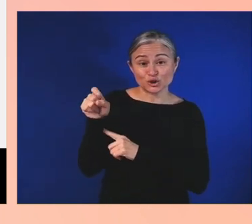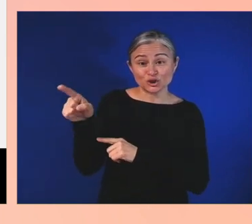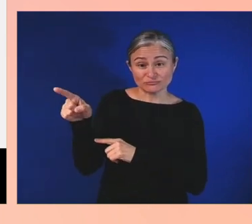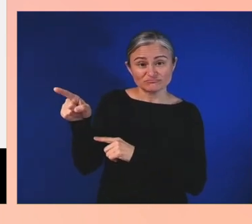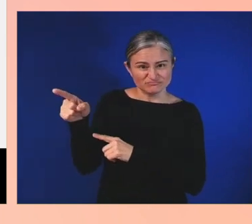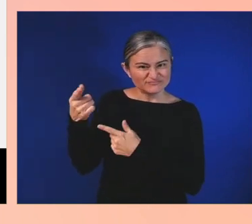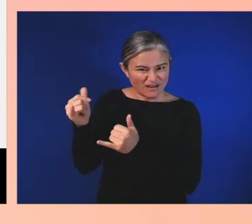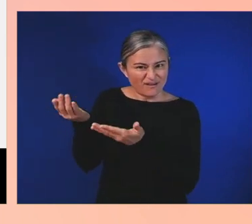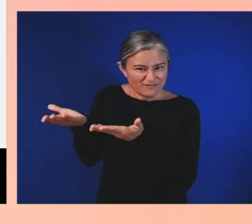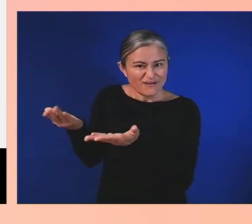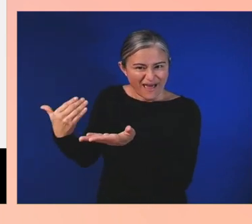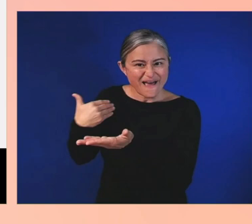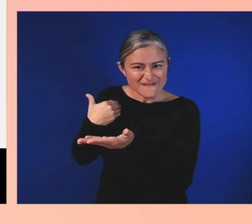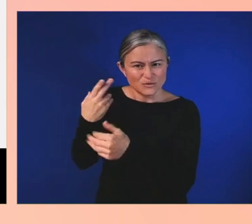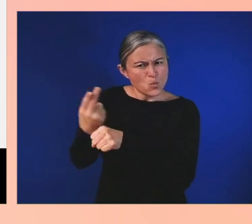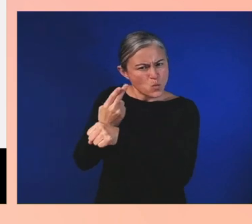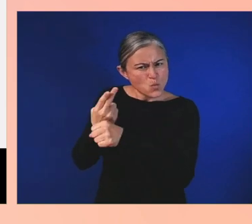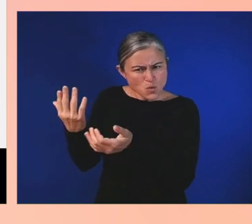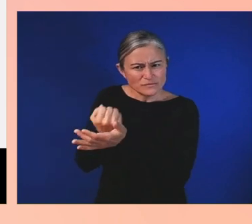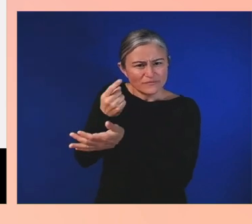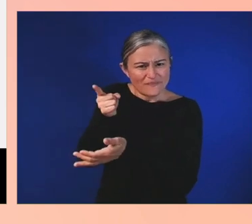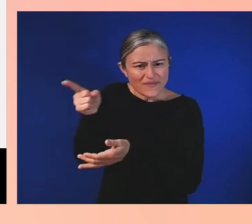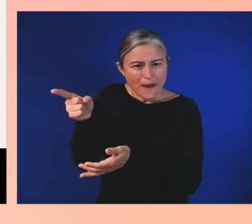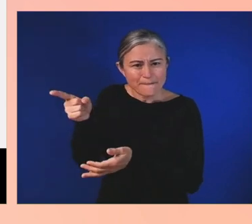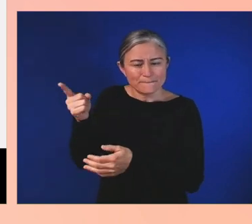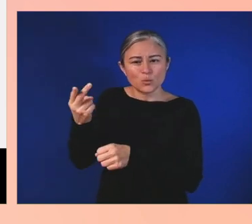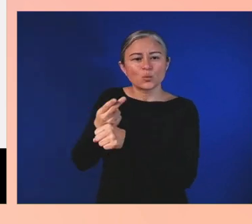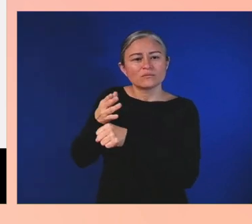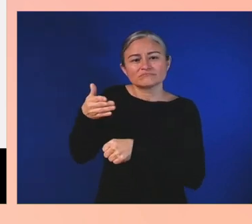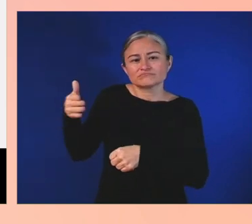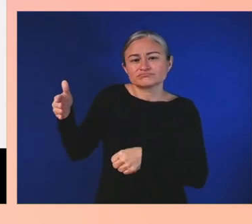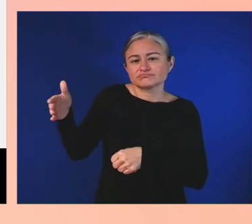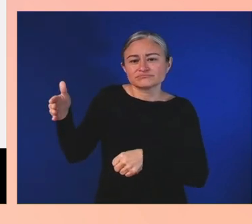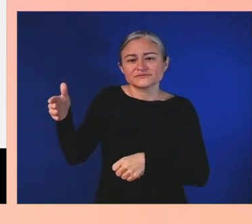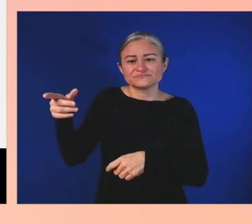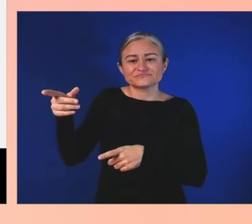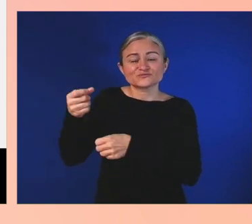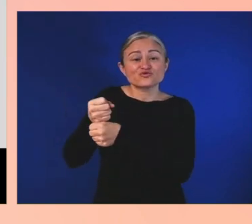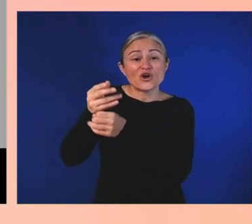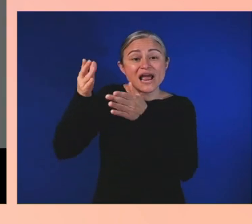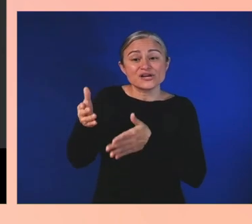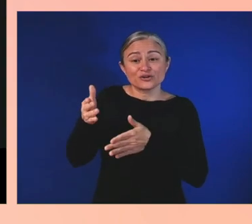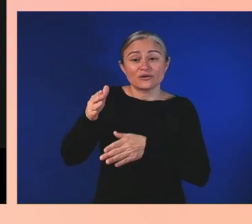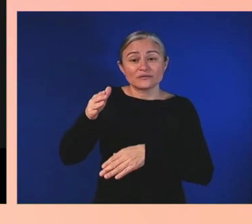On the creator side of things, we're developing new innovations there as well